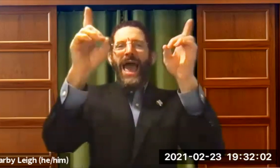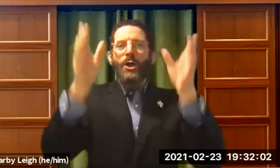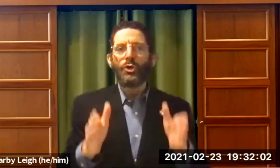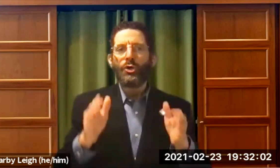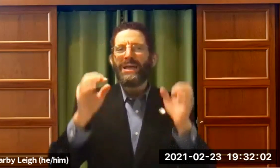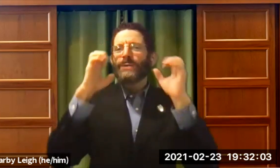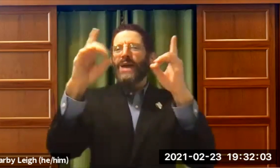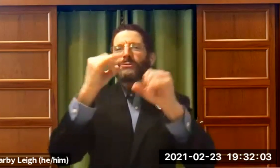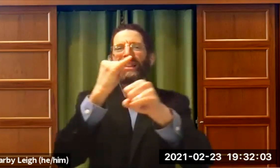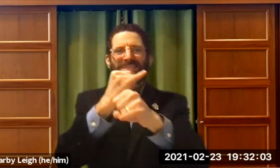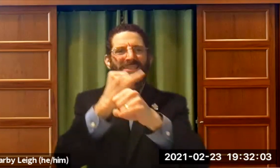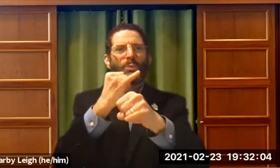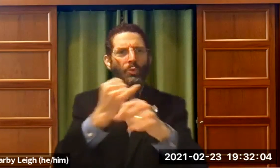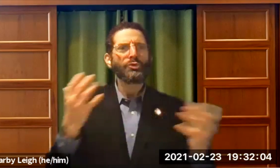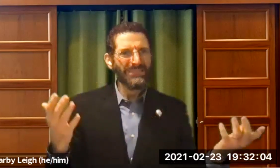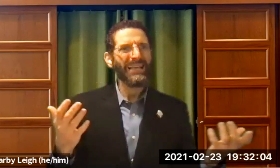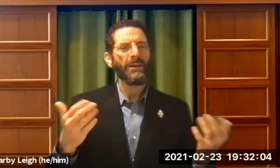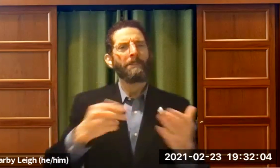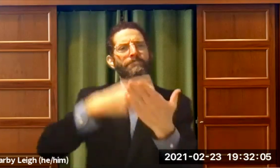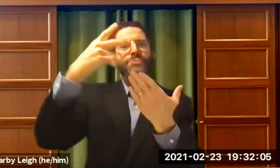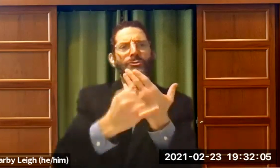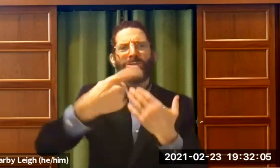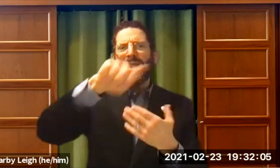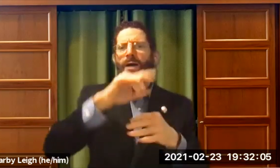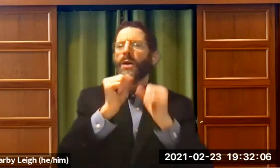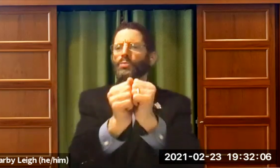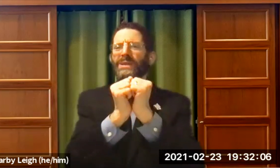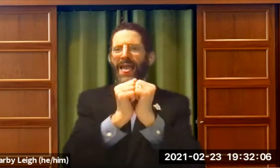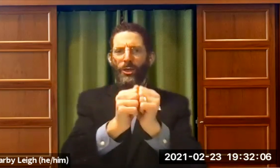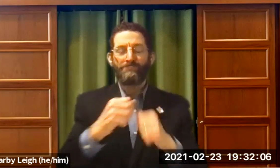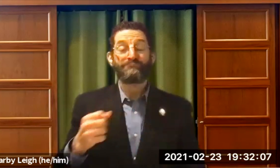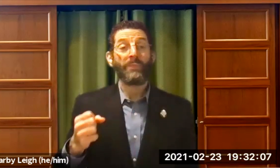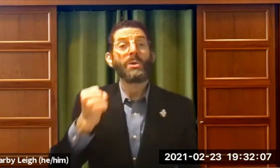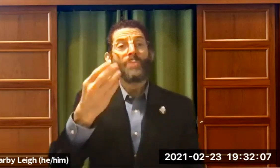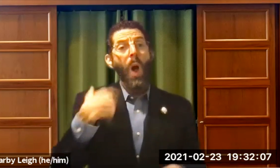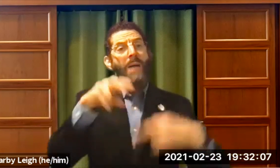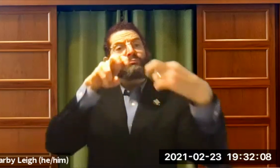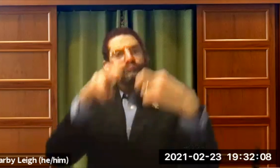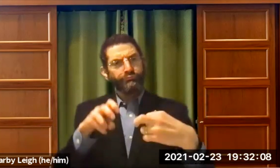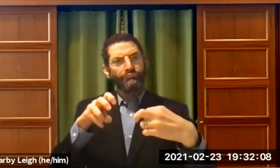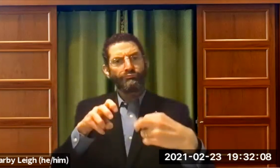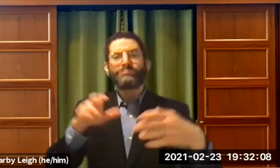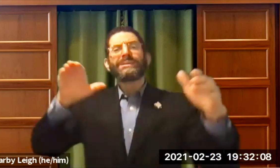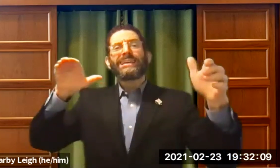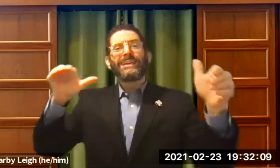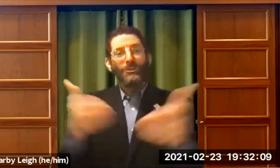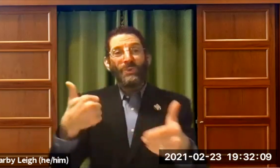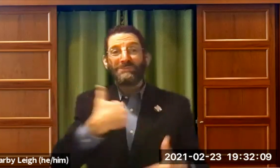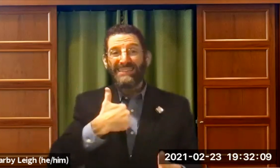going to challenge them as educators at the Yeshi va. And I thought oh, we could are pray together. So we